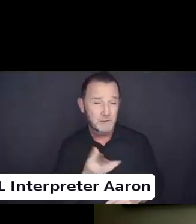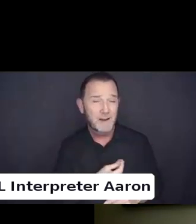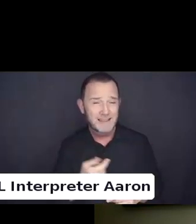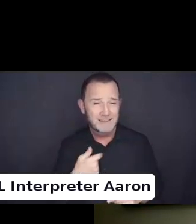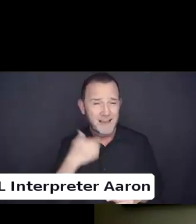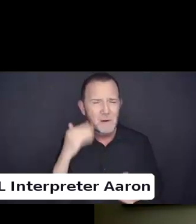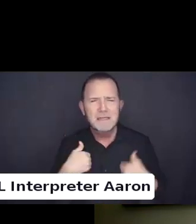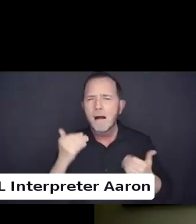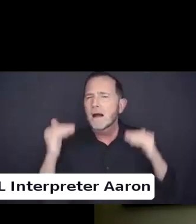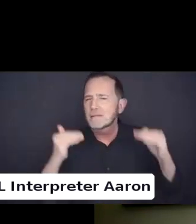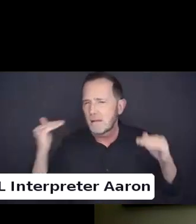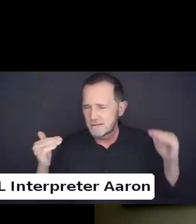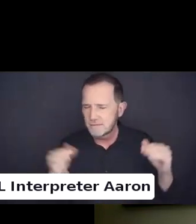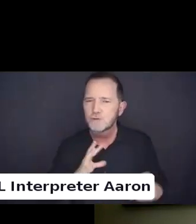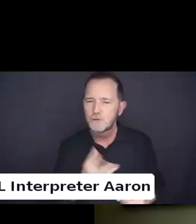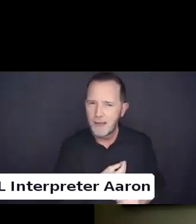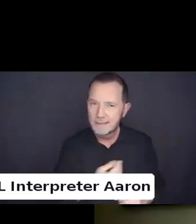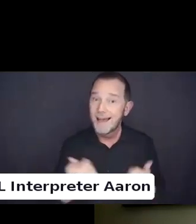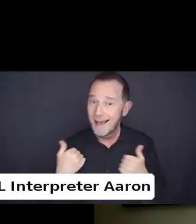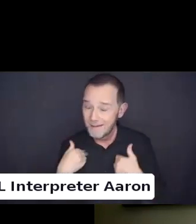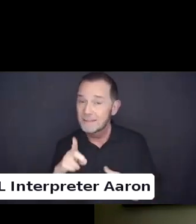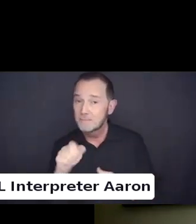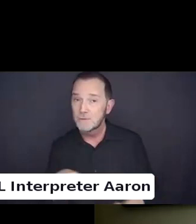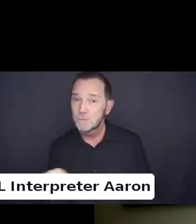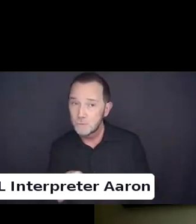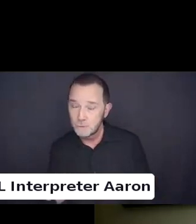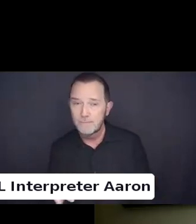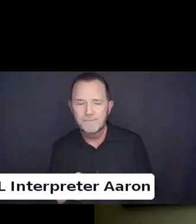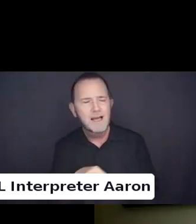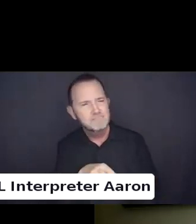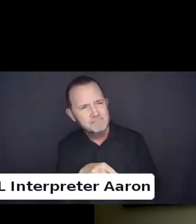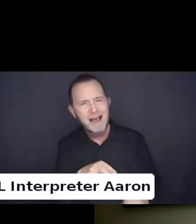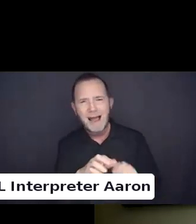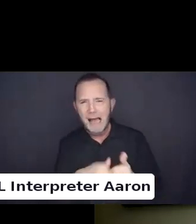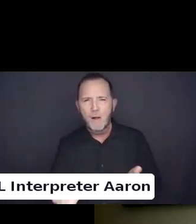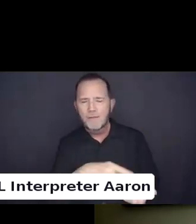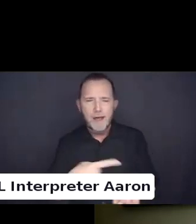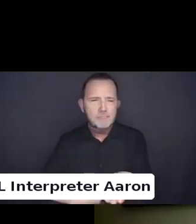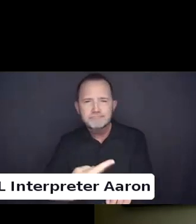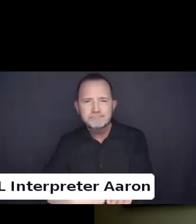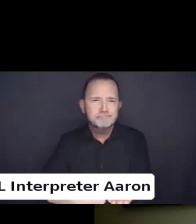And how they talk about their identities and their space in the world. And that they take up their space.